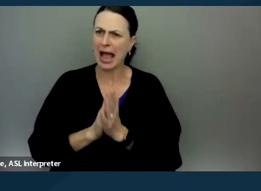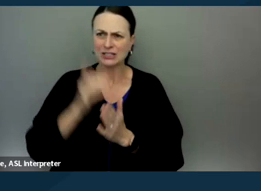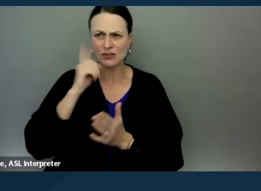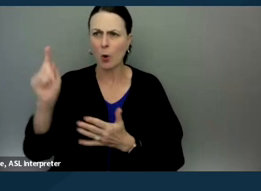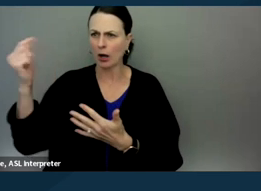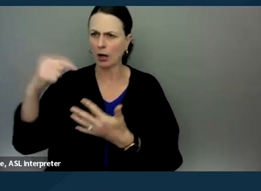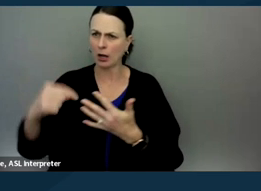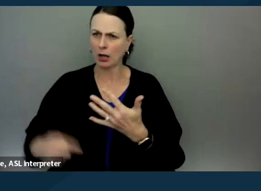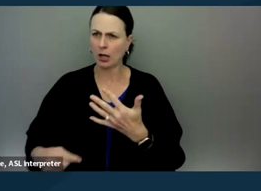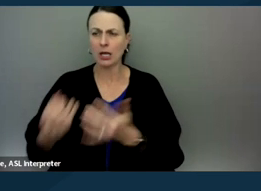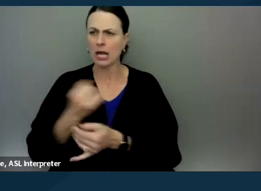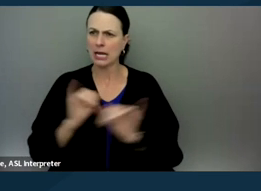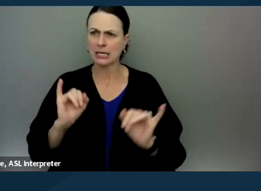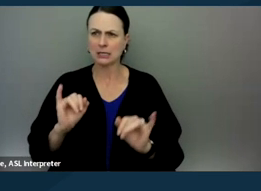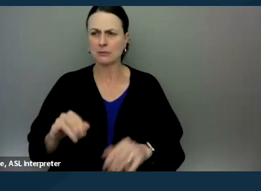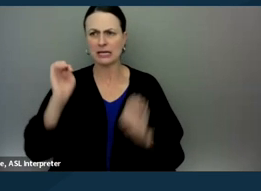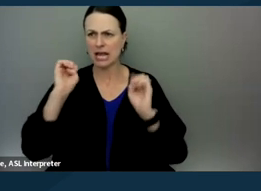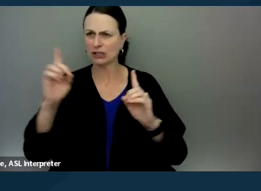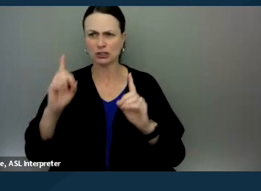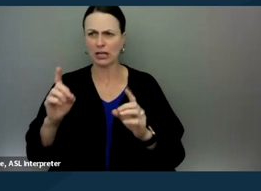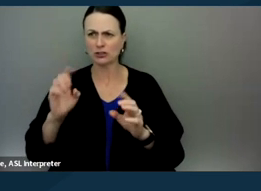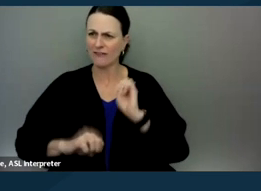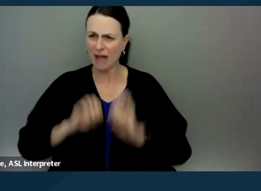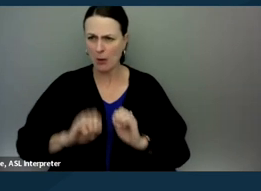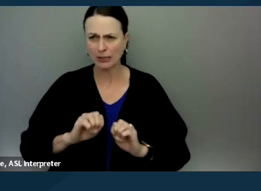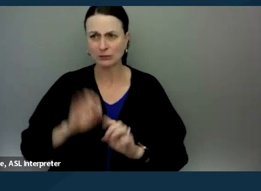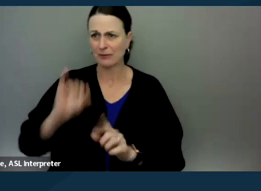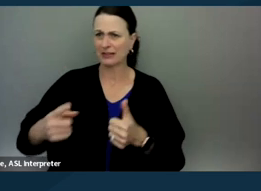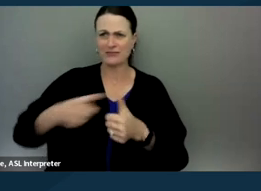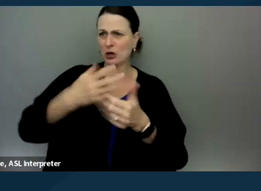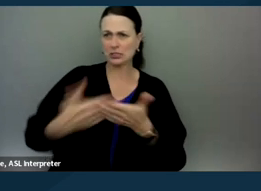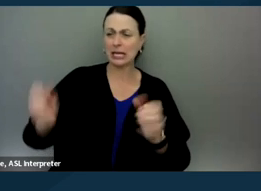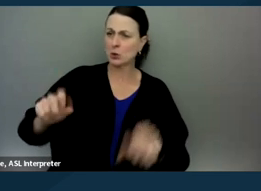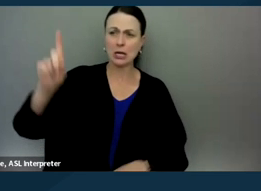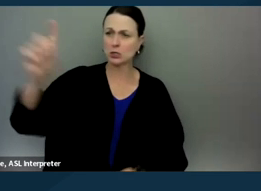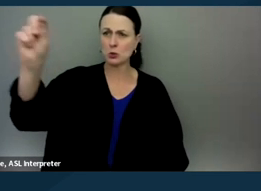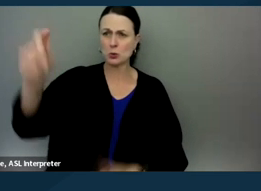an independent educational evaluation because that's the first thing you can do and it's the best thing you can do."